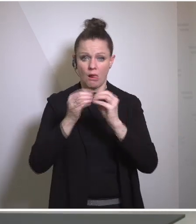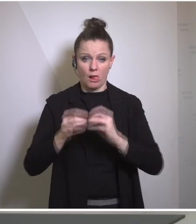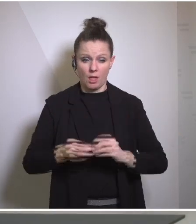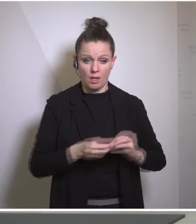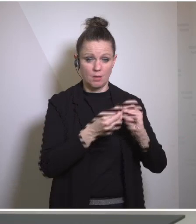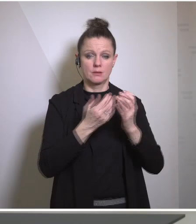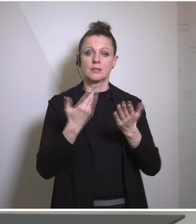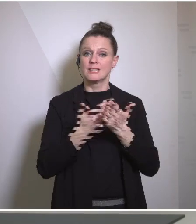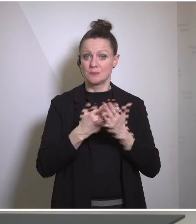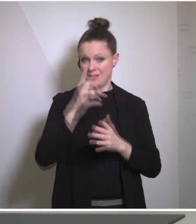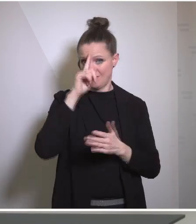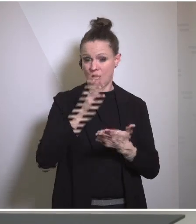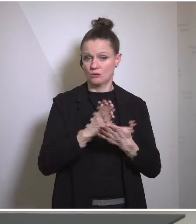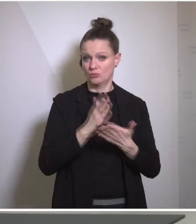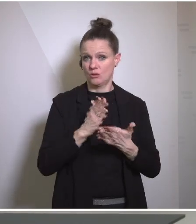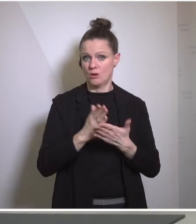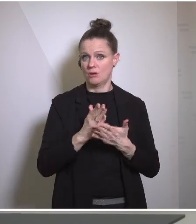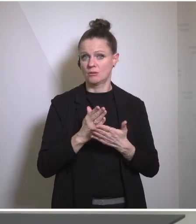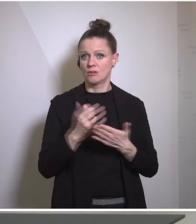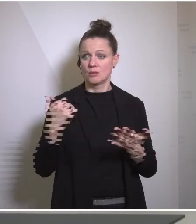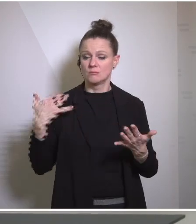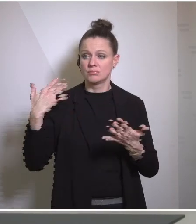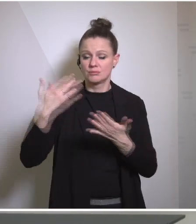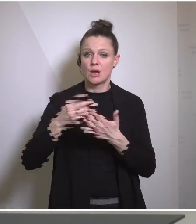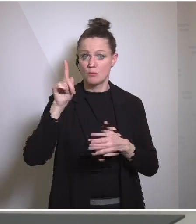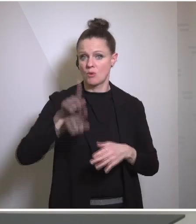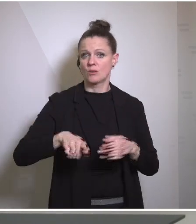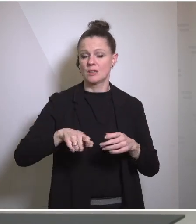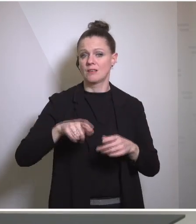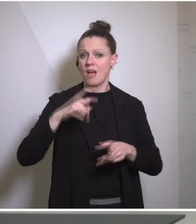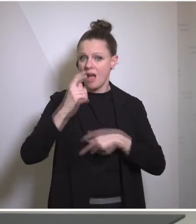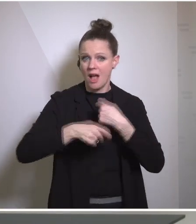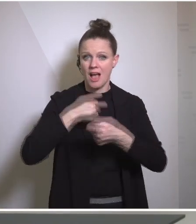so as you know we've been working for some many months now on having a multinational um security